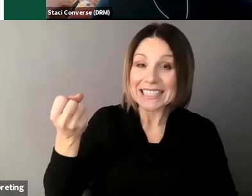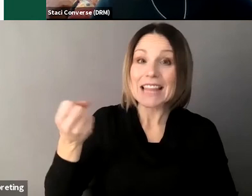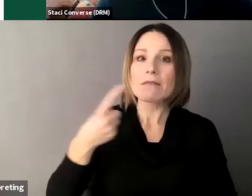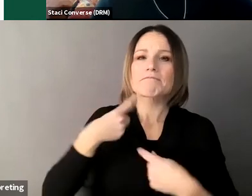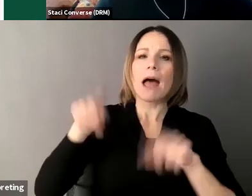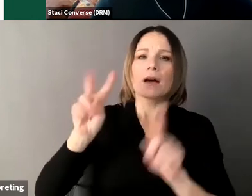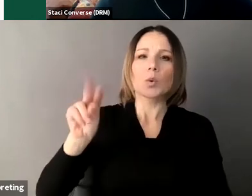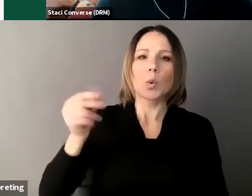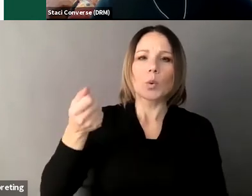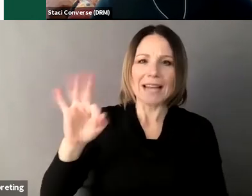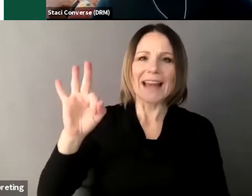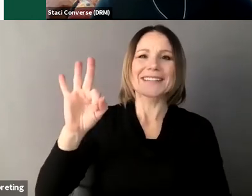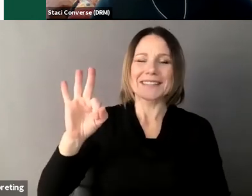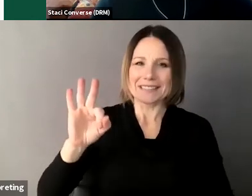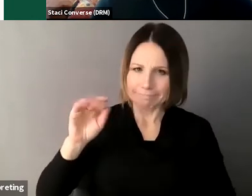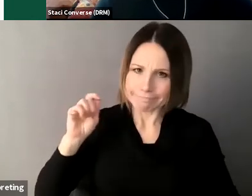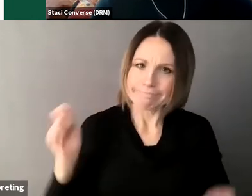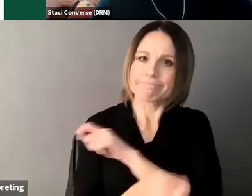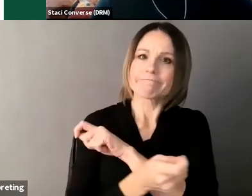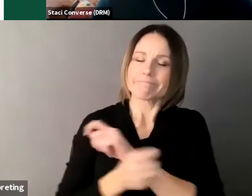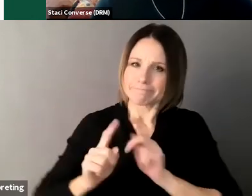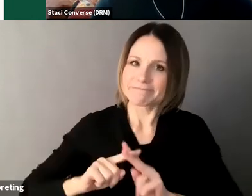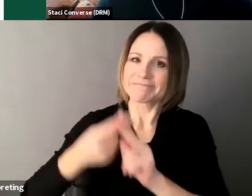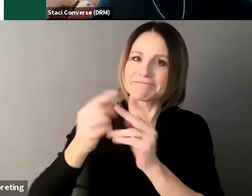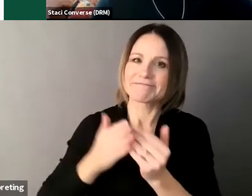changes there were a lot more changes but these are just the ones I’m highlighting